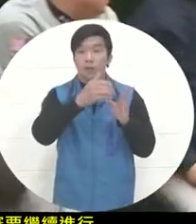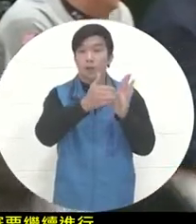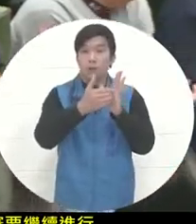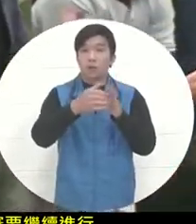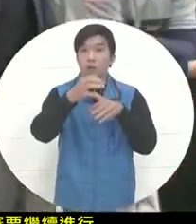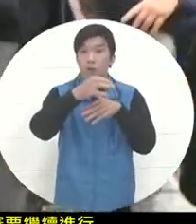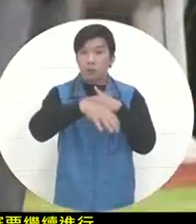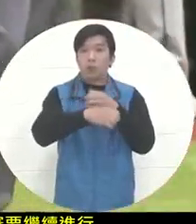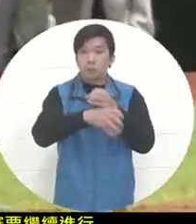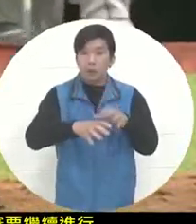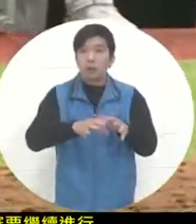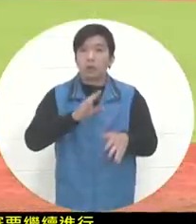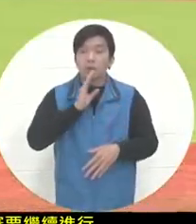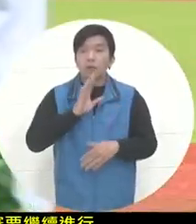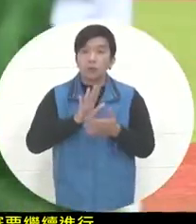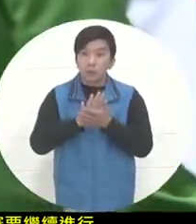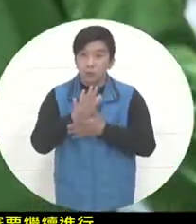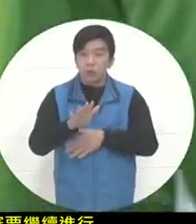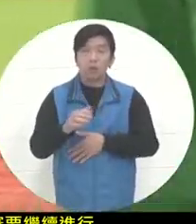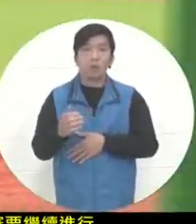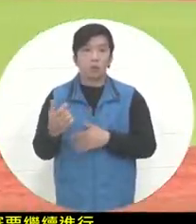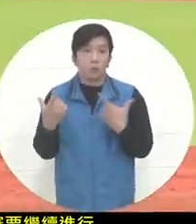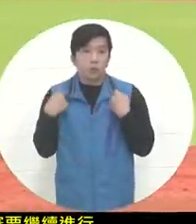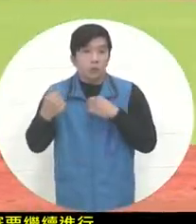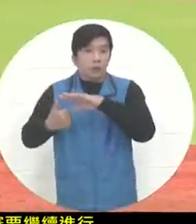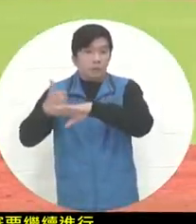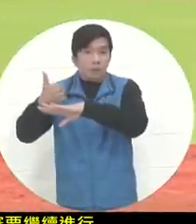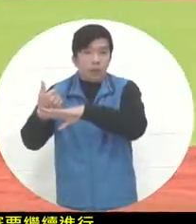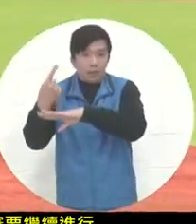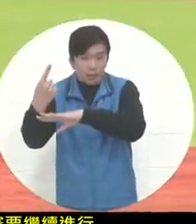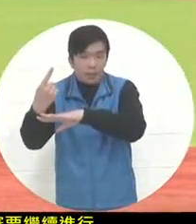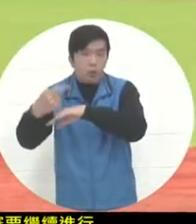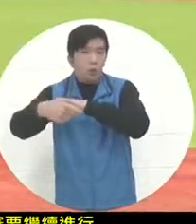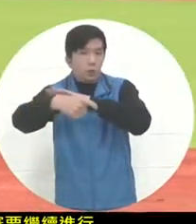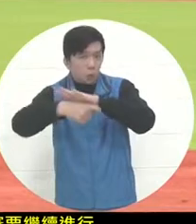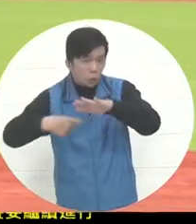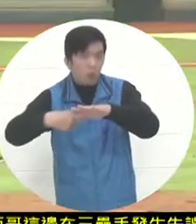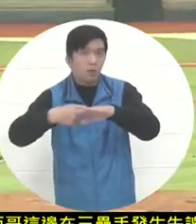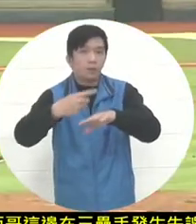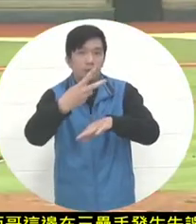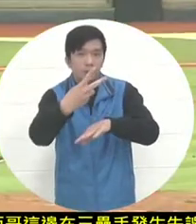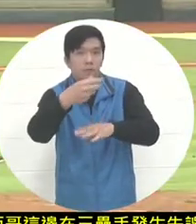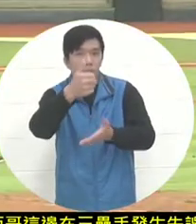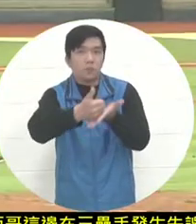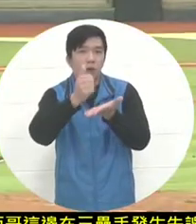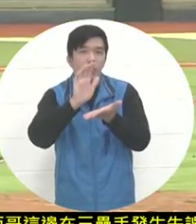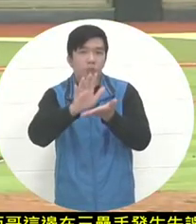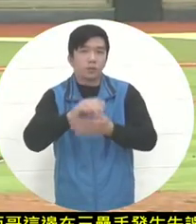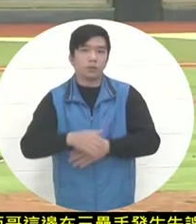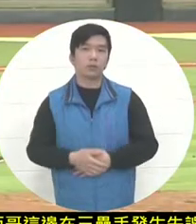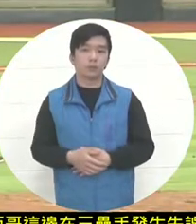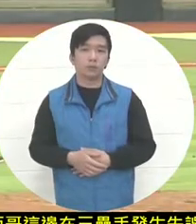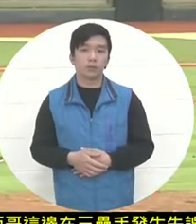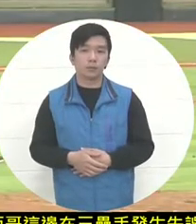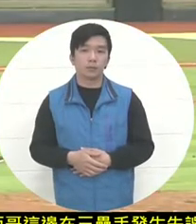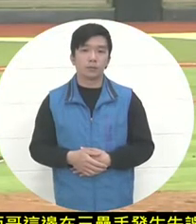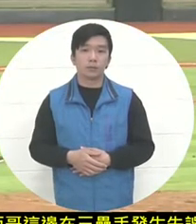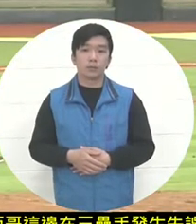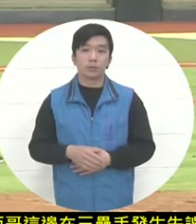the runners of that team also came to start stealing at this time. The batter in the batter's box was replaced by Vadis, who was originally the starting pitcher